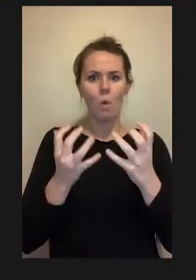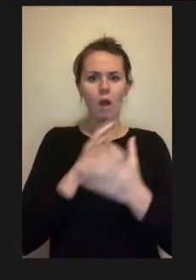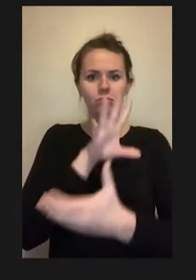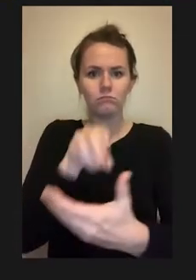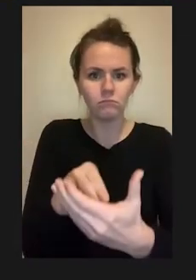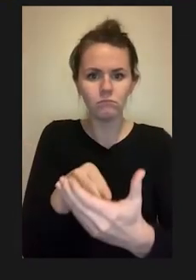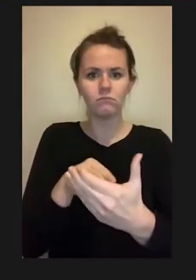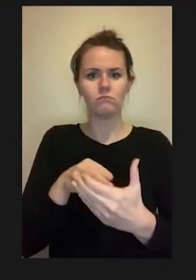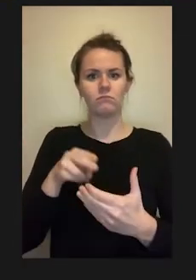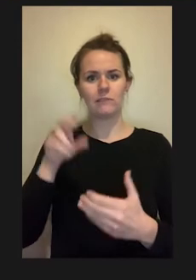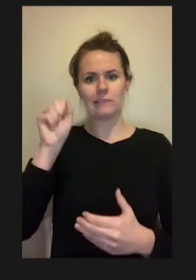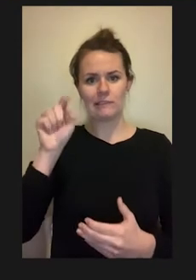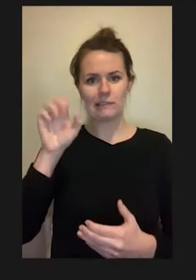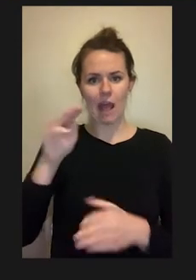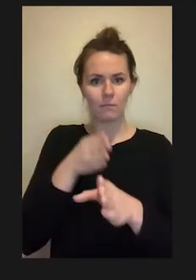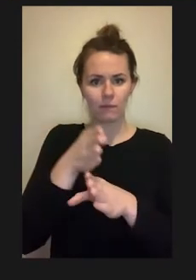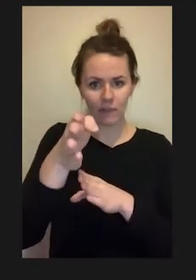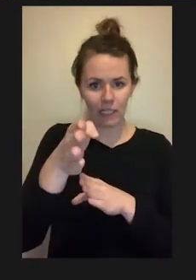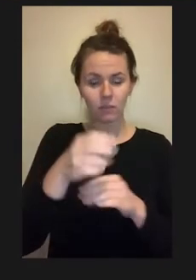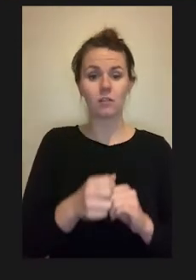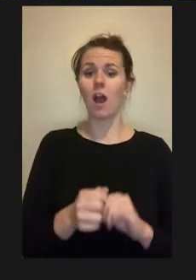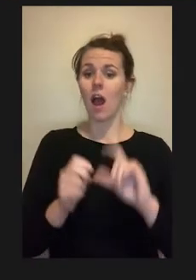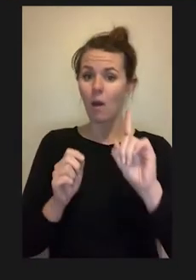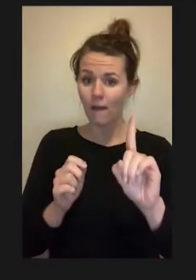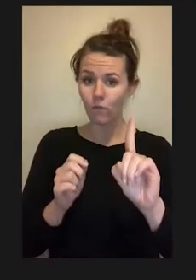the number of students with disabilities that actually and ultimately